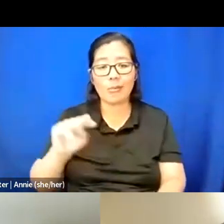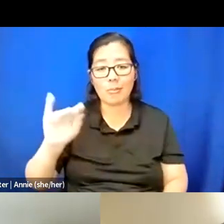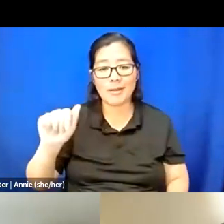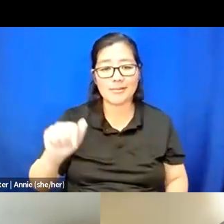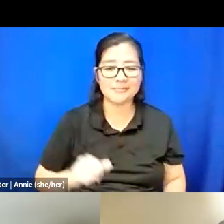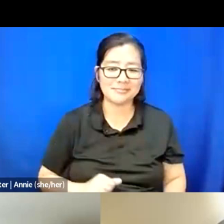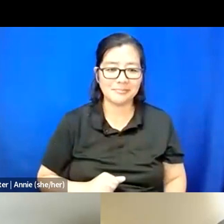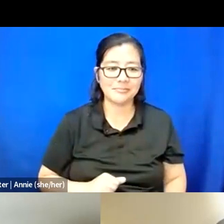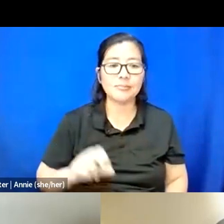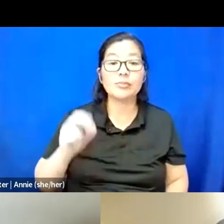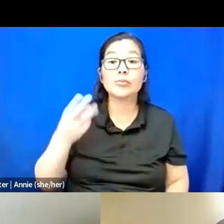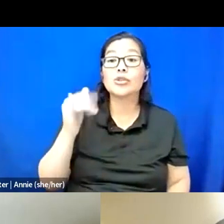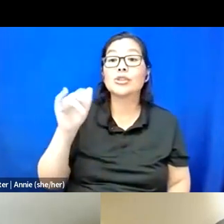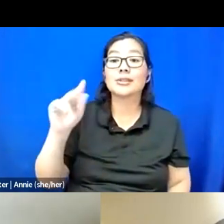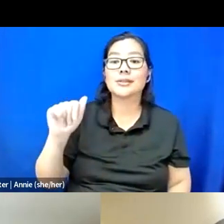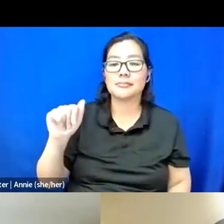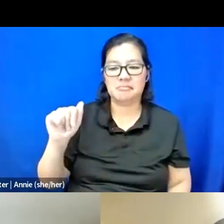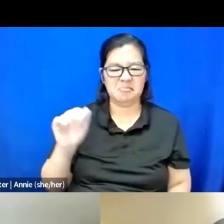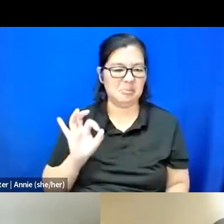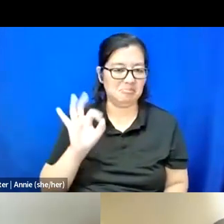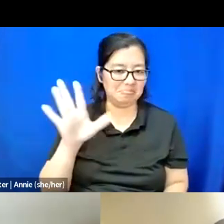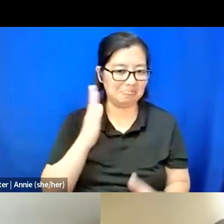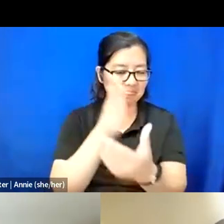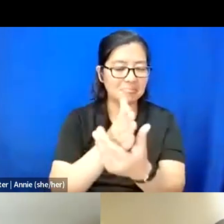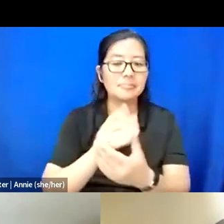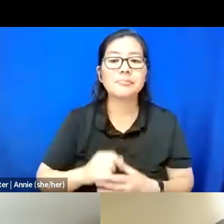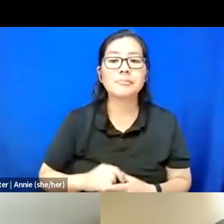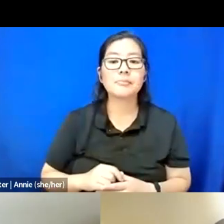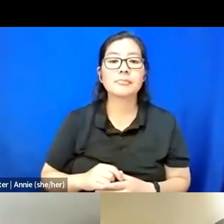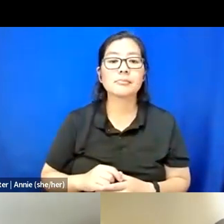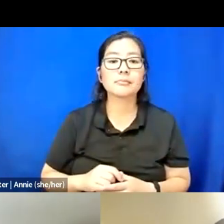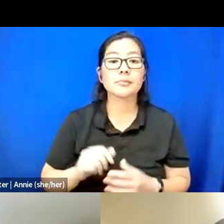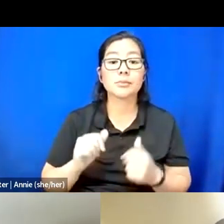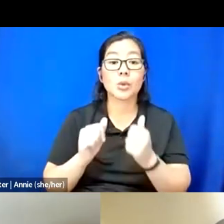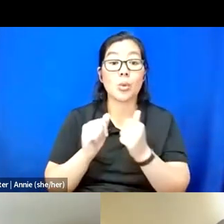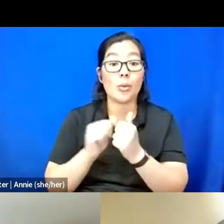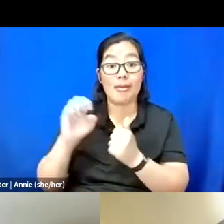Thanks. I just want to interject with Ebony's comments.